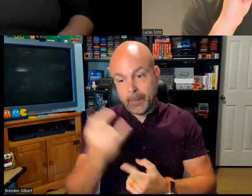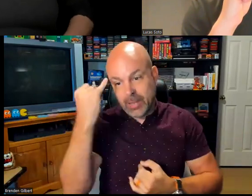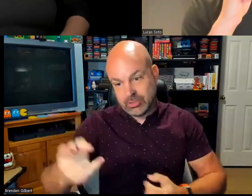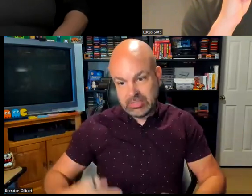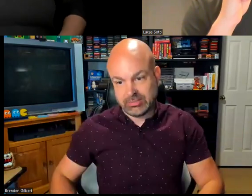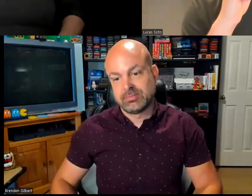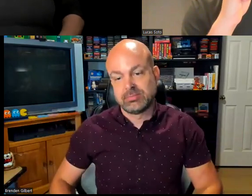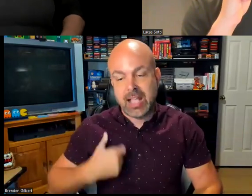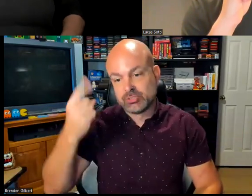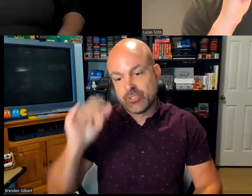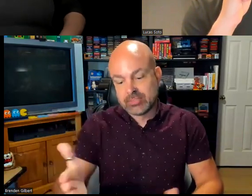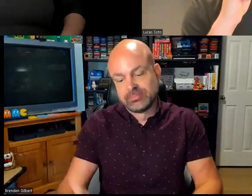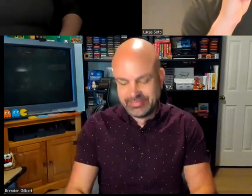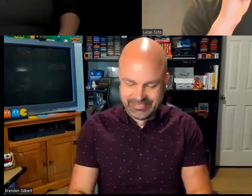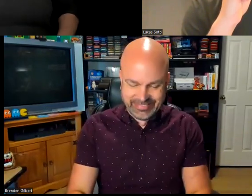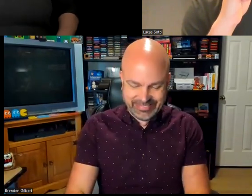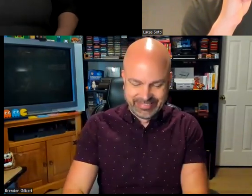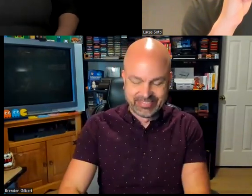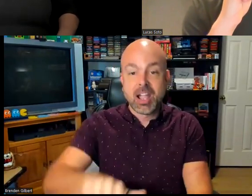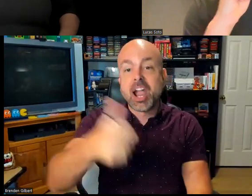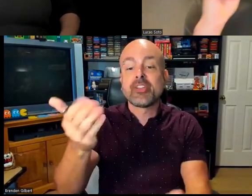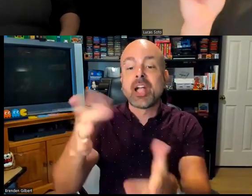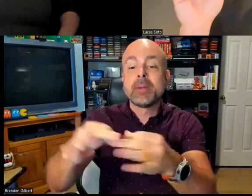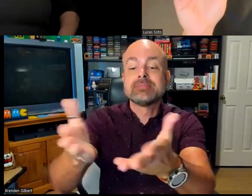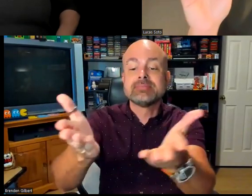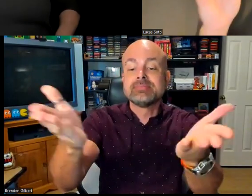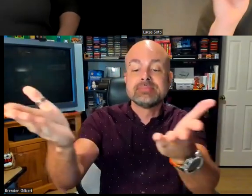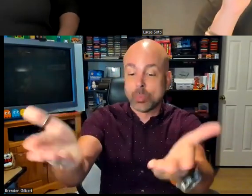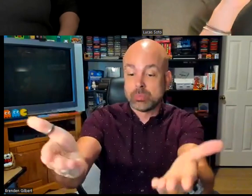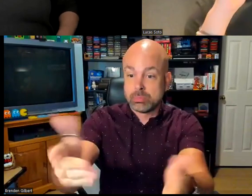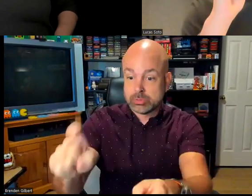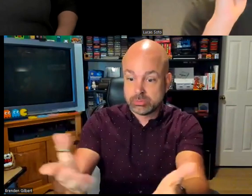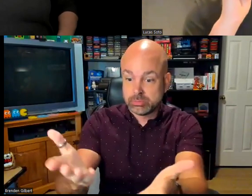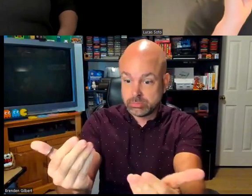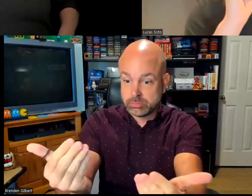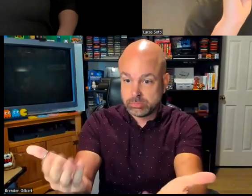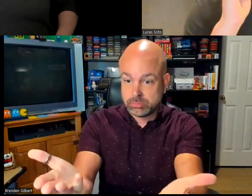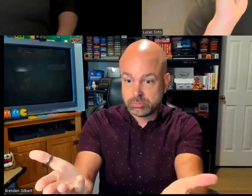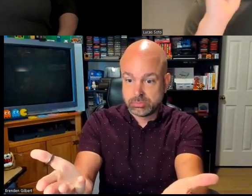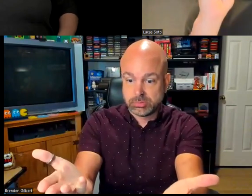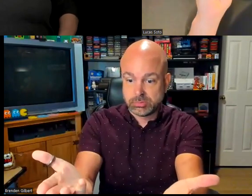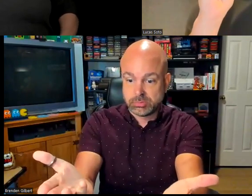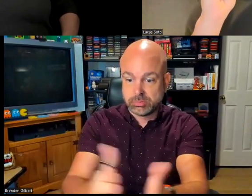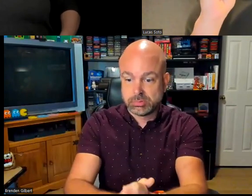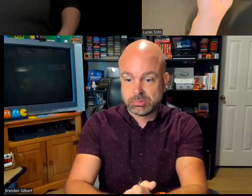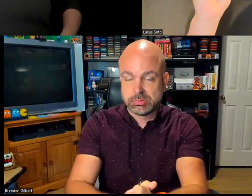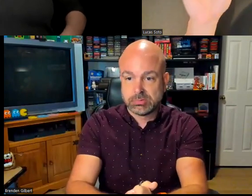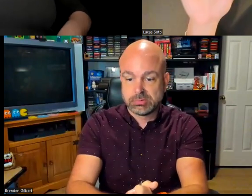Meta, I made as much changes I was able to has a single individual, but I know that is something that will rely on many